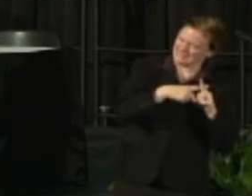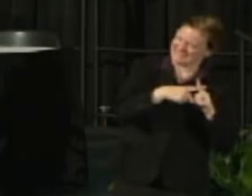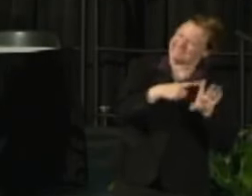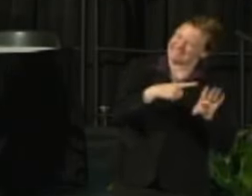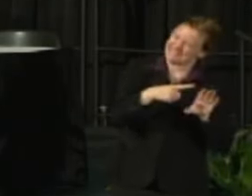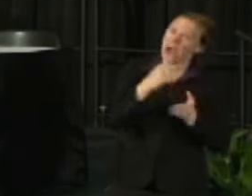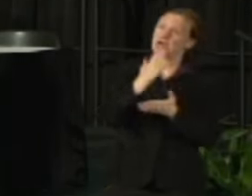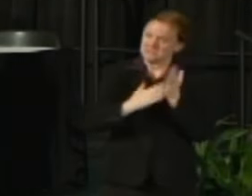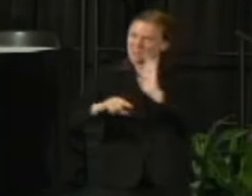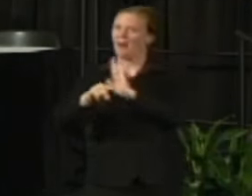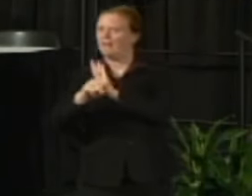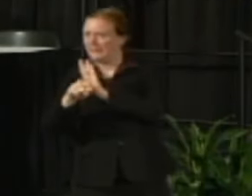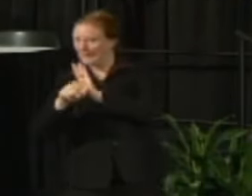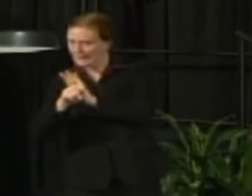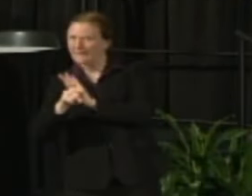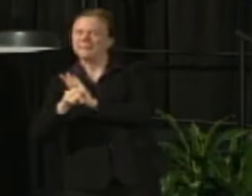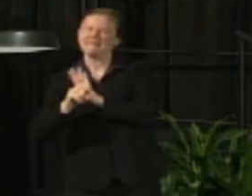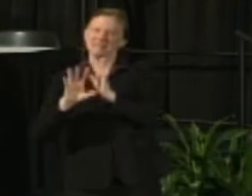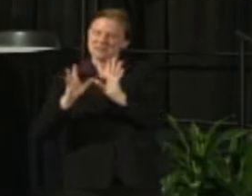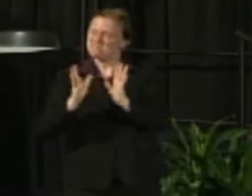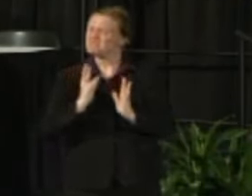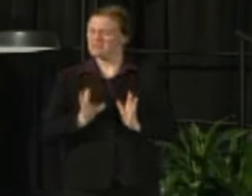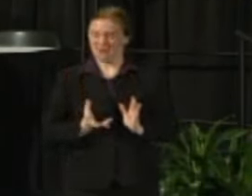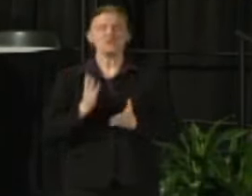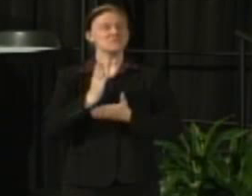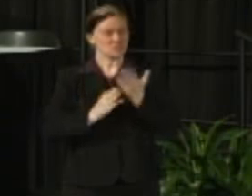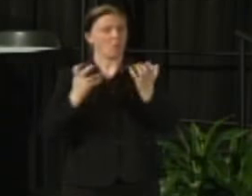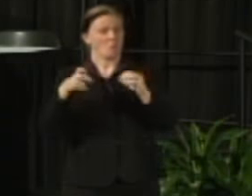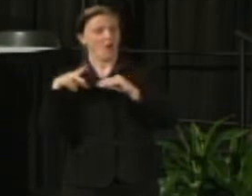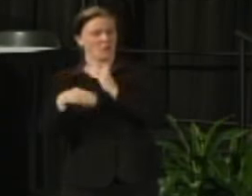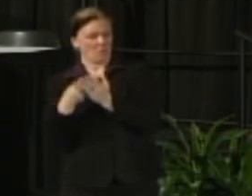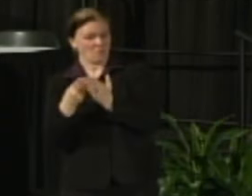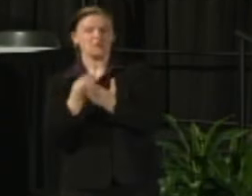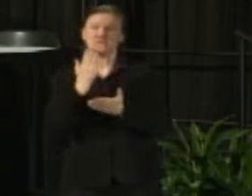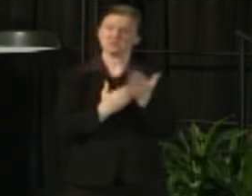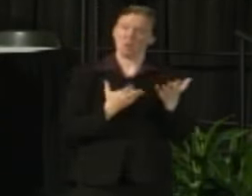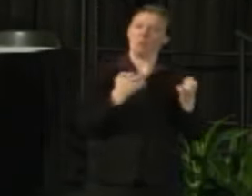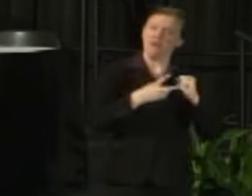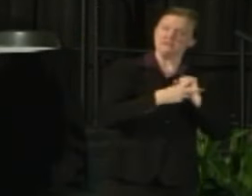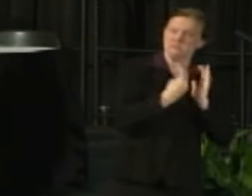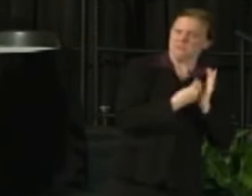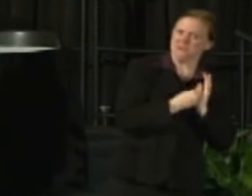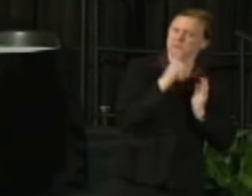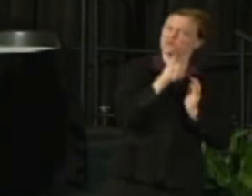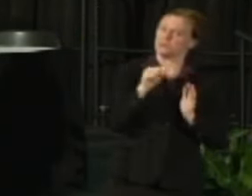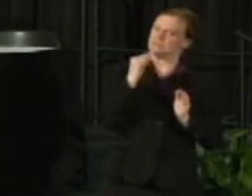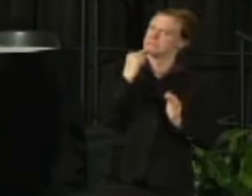about the same thing and that's perhaps why there's so much interest in this. But it is intense. There's no question about it.